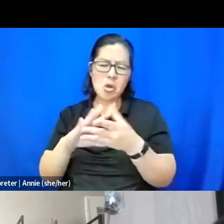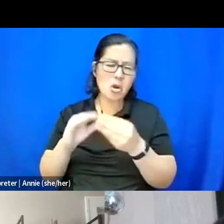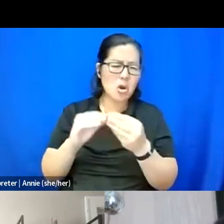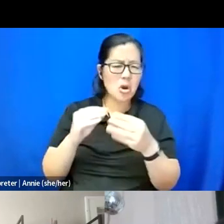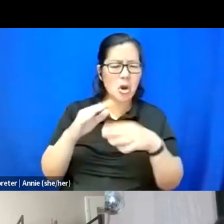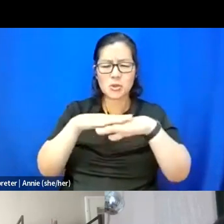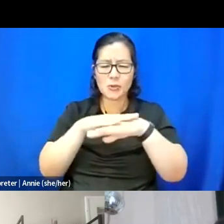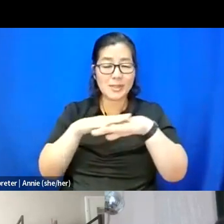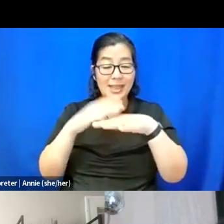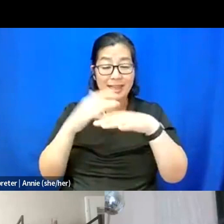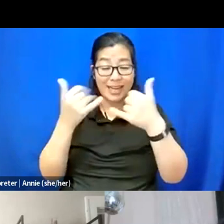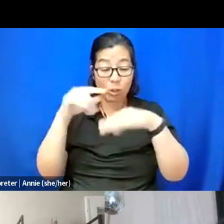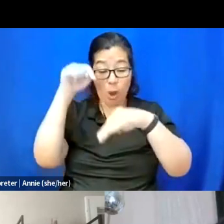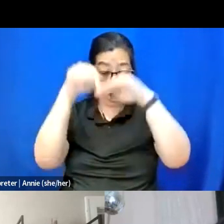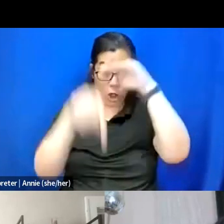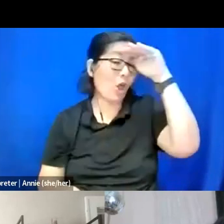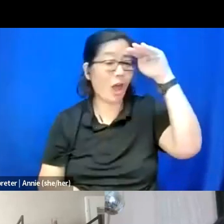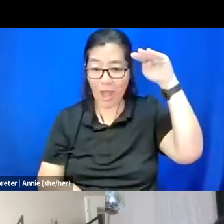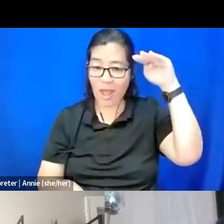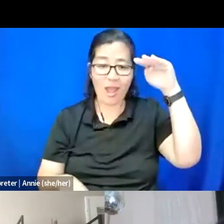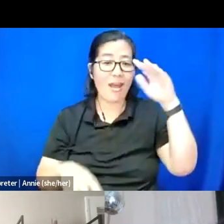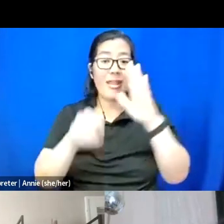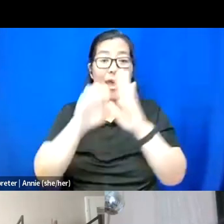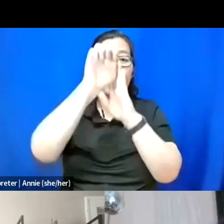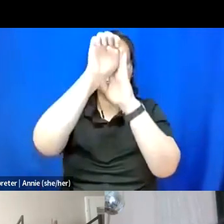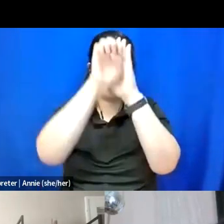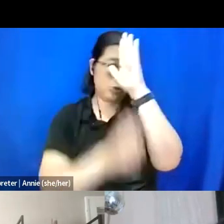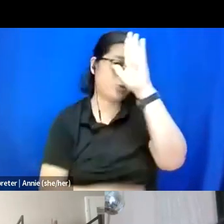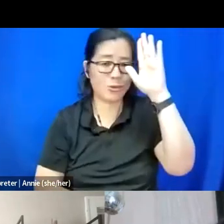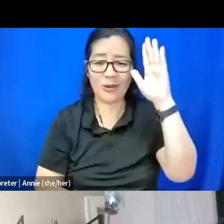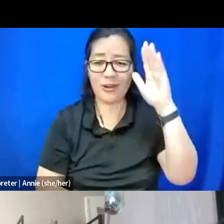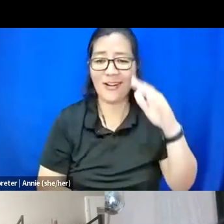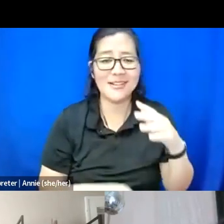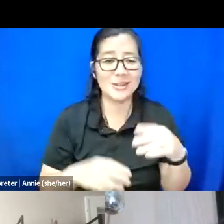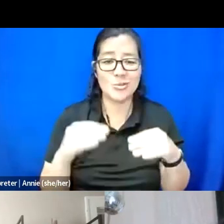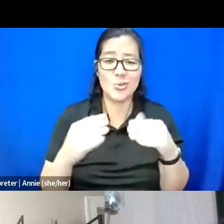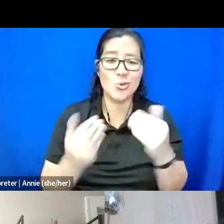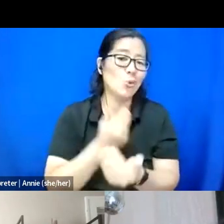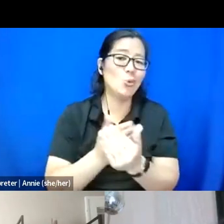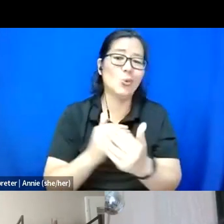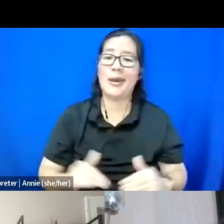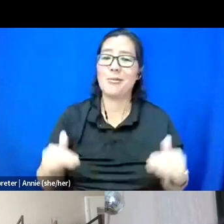hm, you know, and the elevator just took us to all new depths of knowing and sharing space with each other.